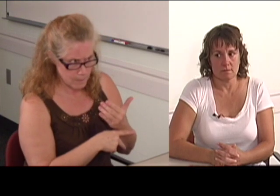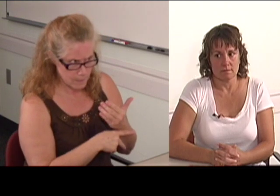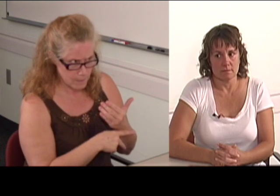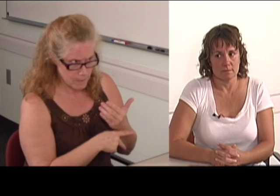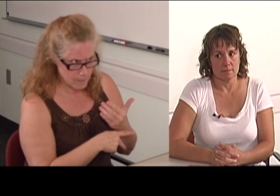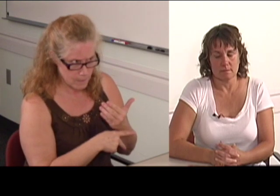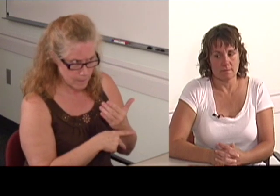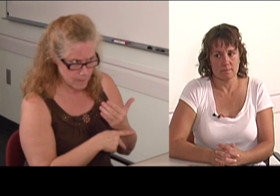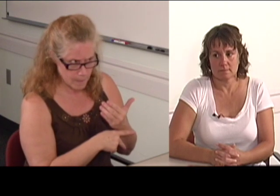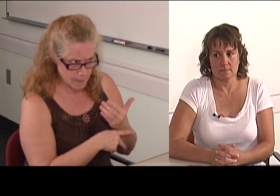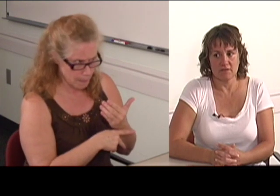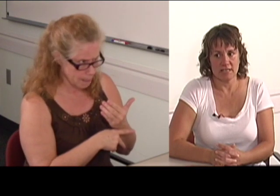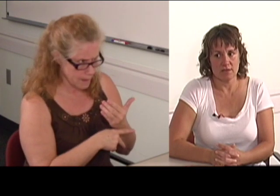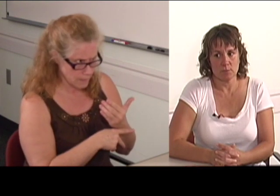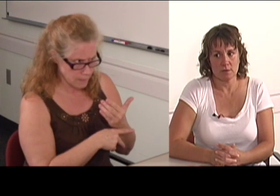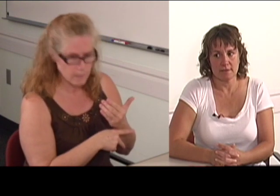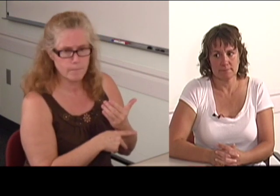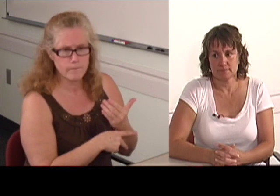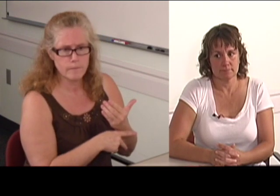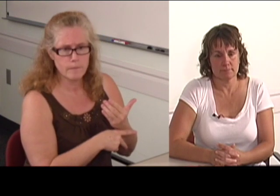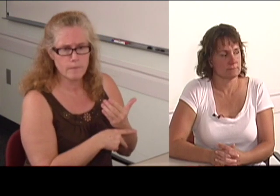The video program?